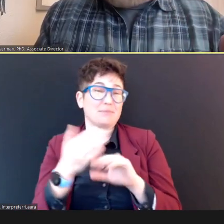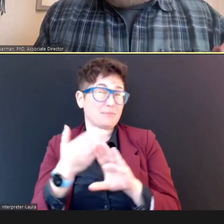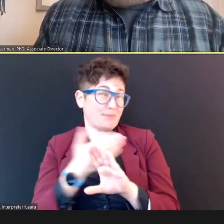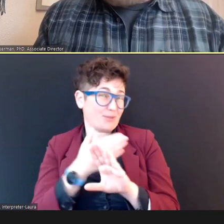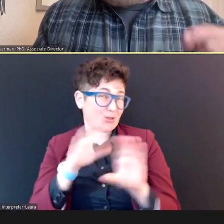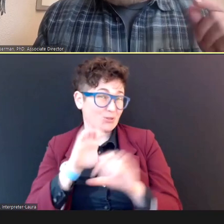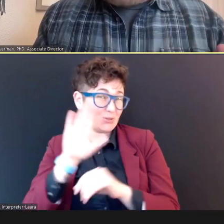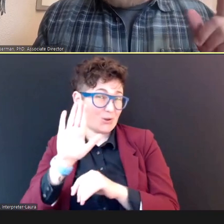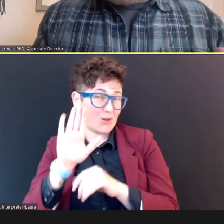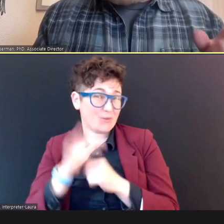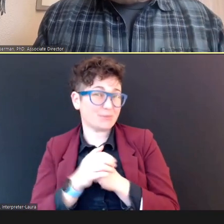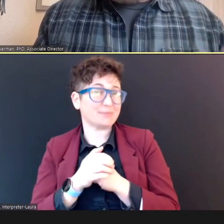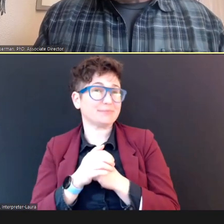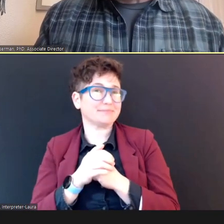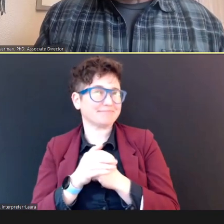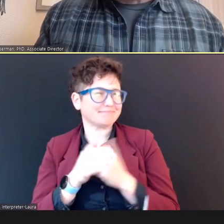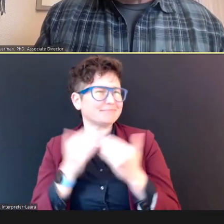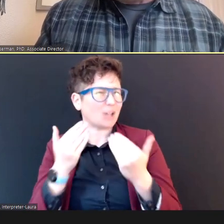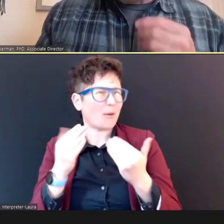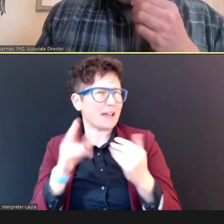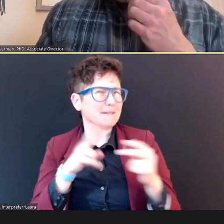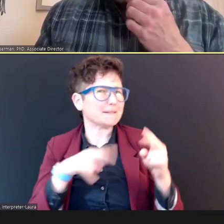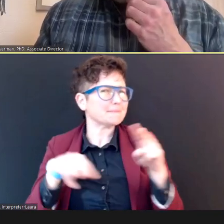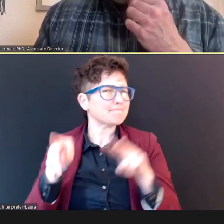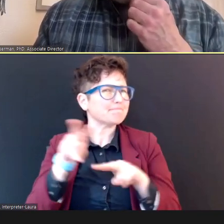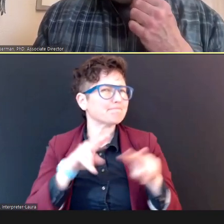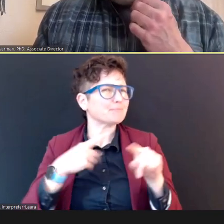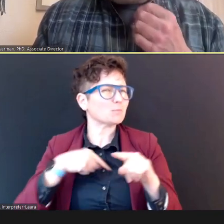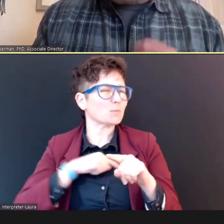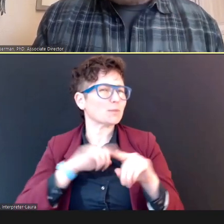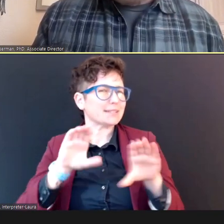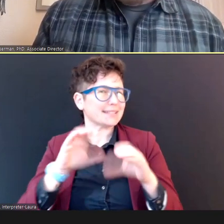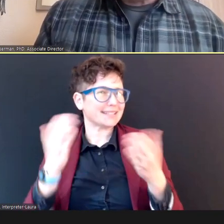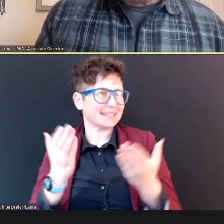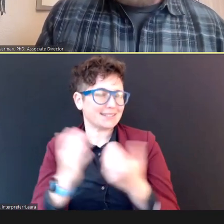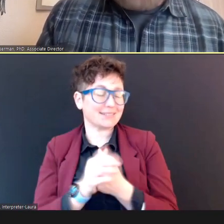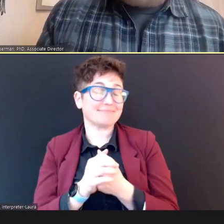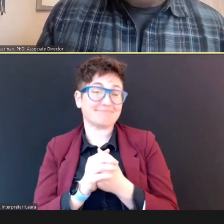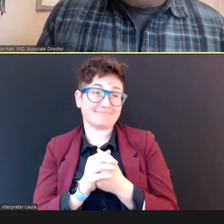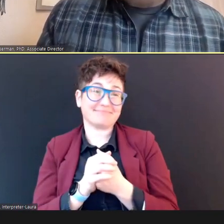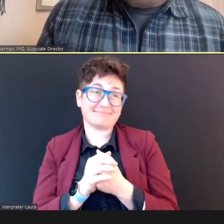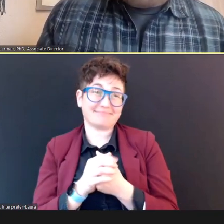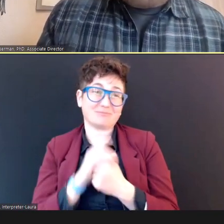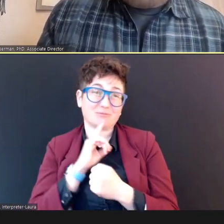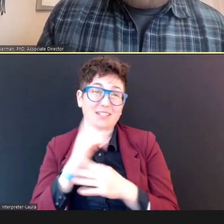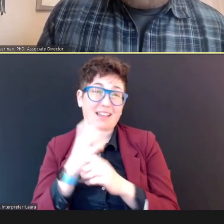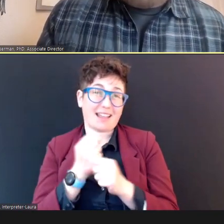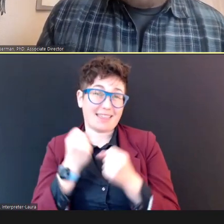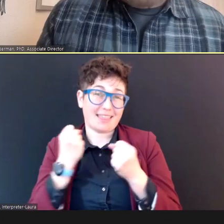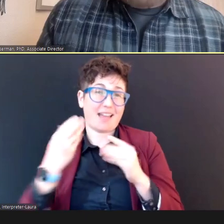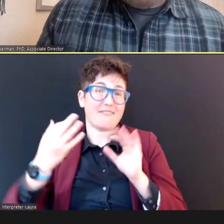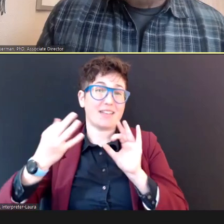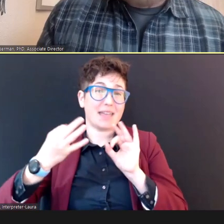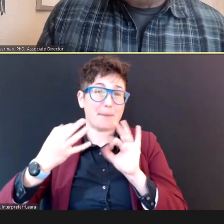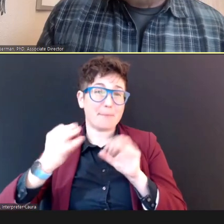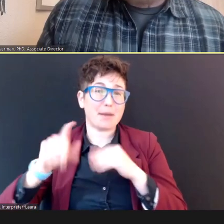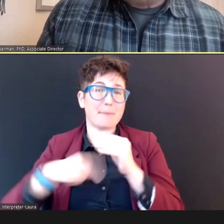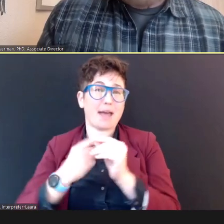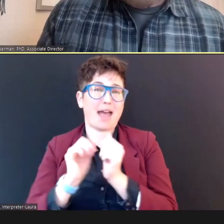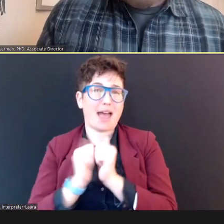look at what we've done here because we've gotten a lot of input on how to -- how to make this work for folks, so, let's pause for a